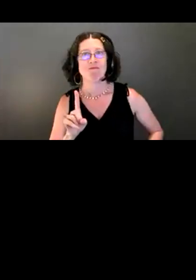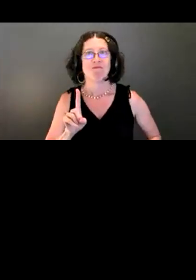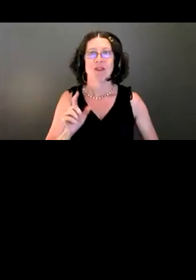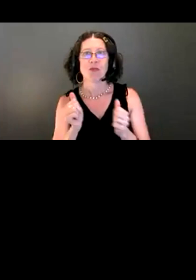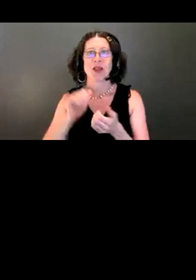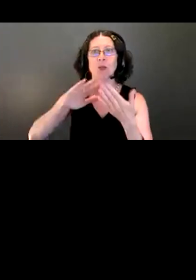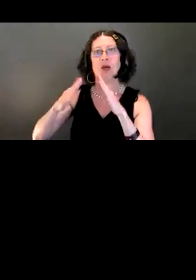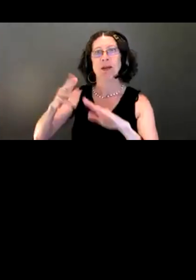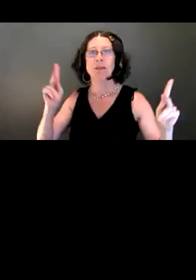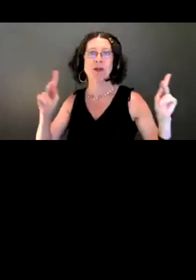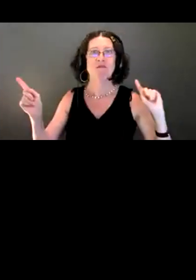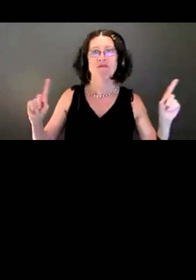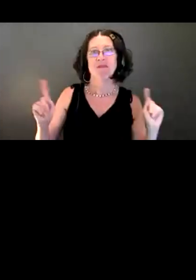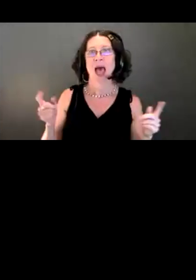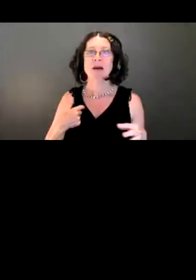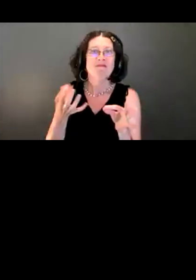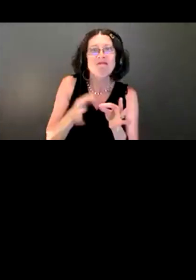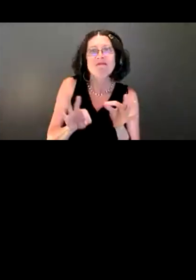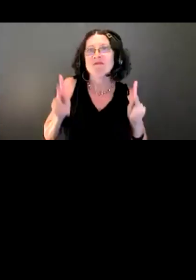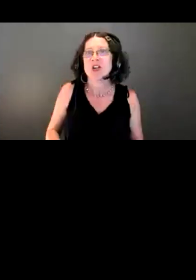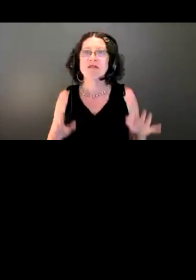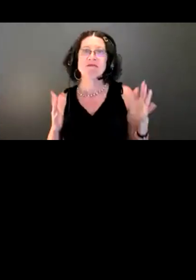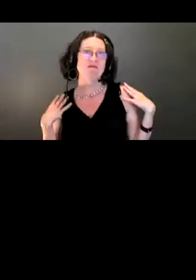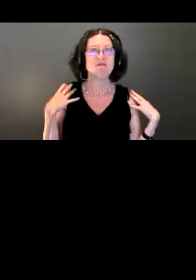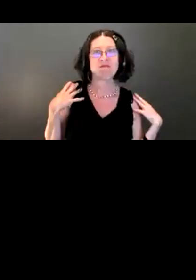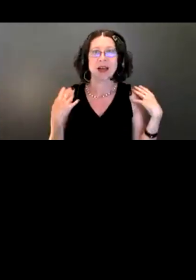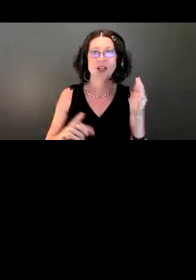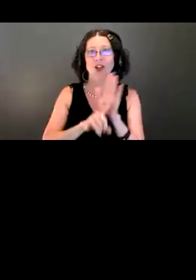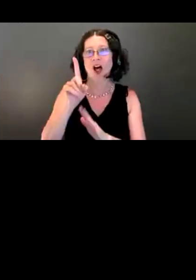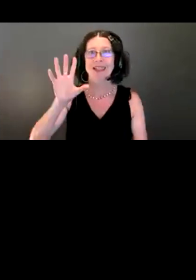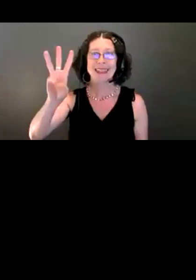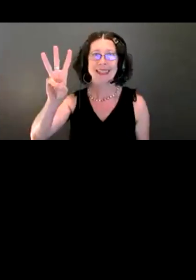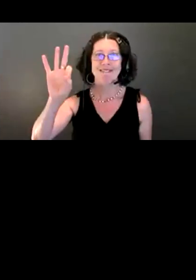I'm tall, about 6', and I have brown hair, wear glasses, and I